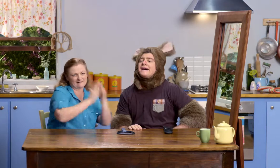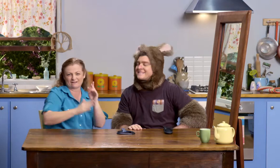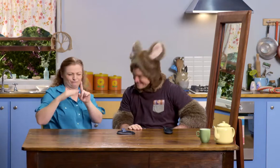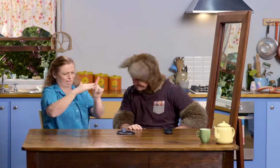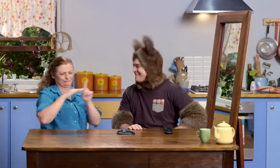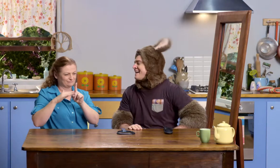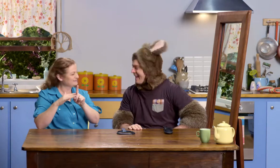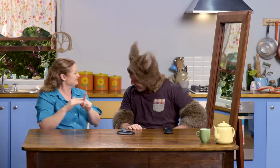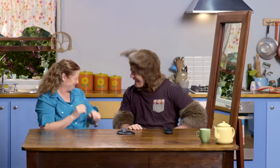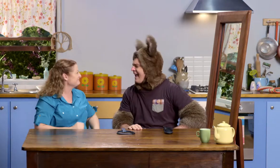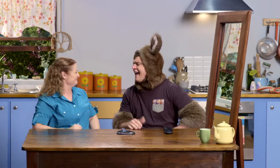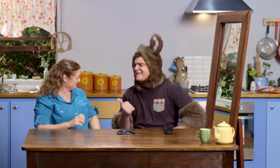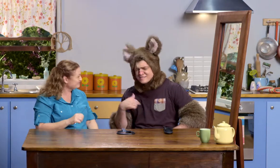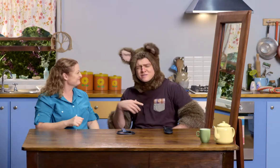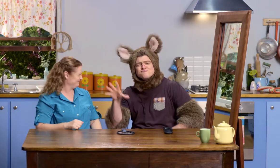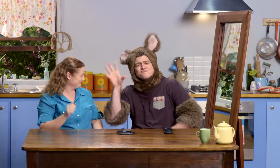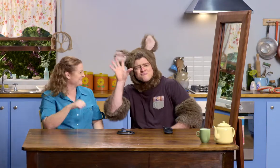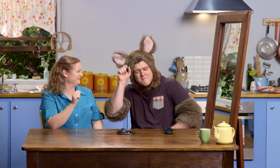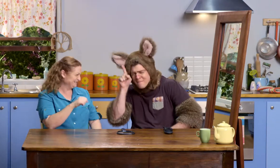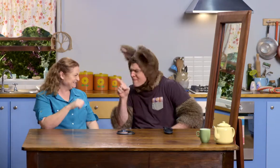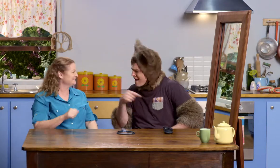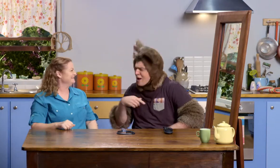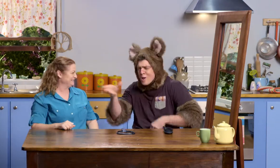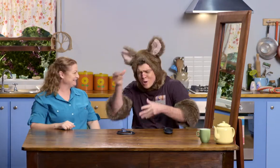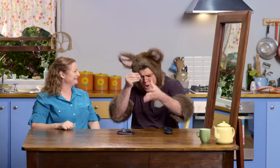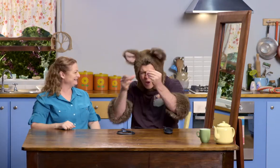Oh, that's right! I do remember!